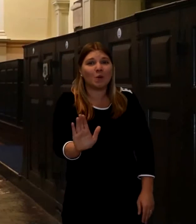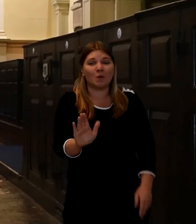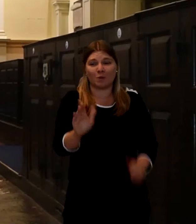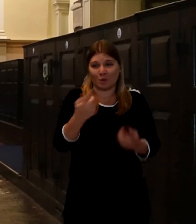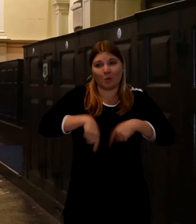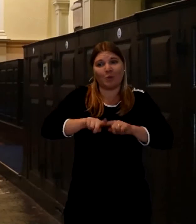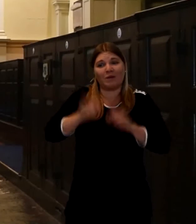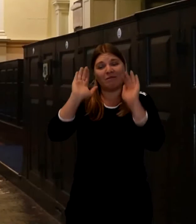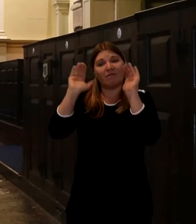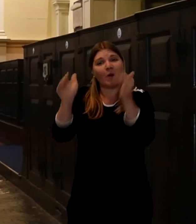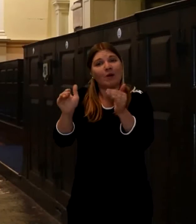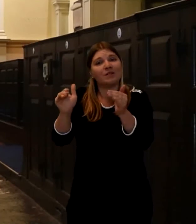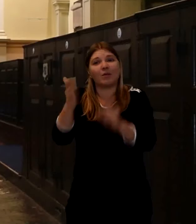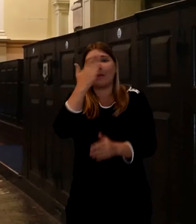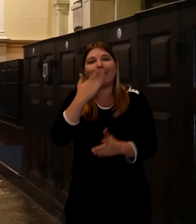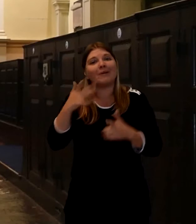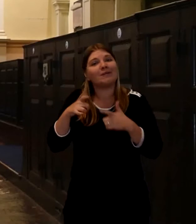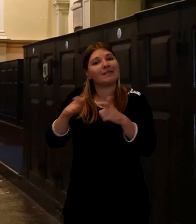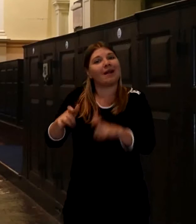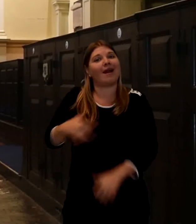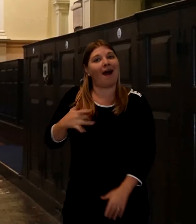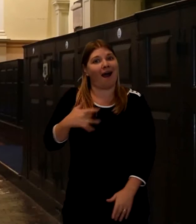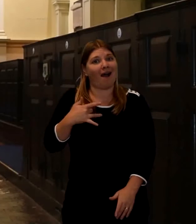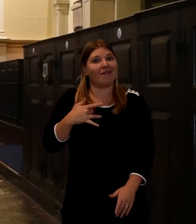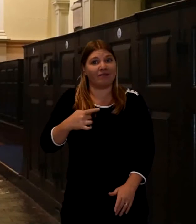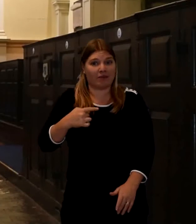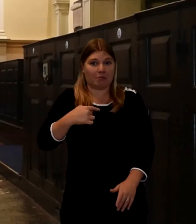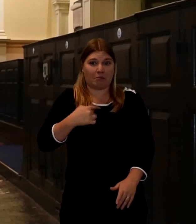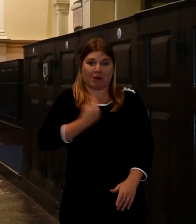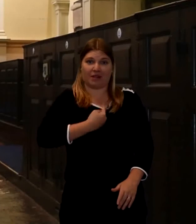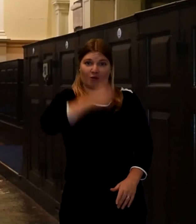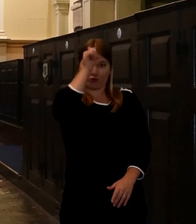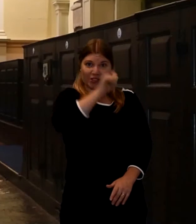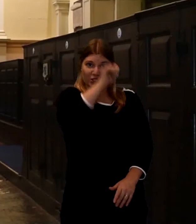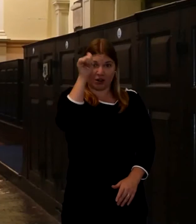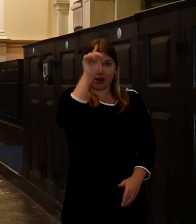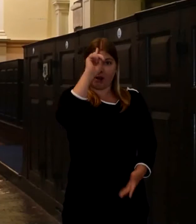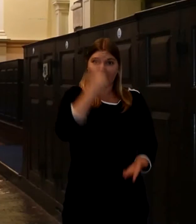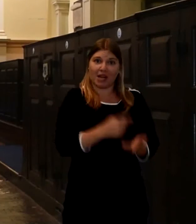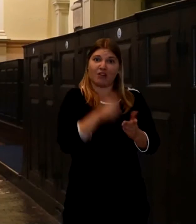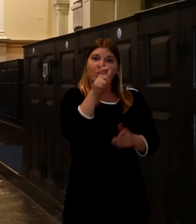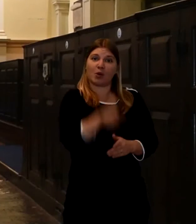As a Christian I believe that the person has has gone on to a better place. They're living in eternity.